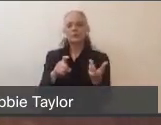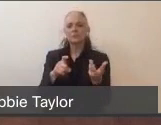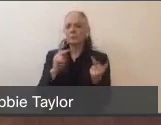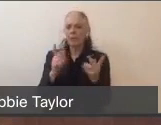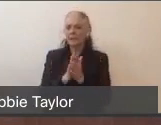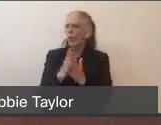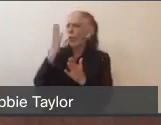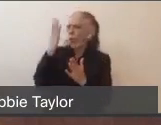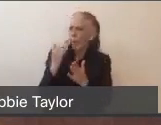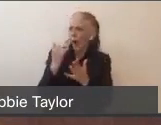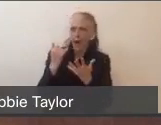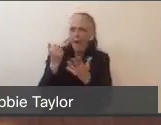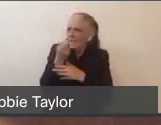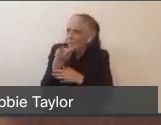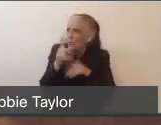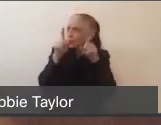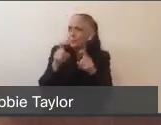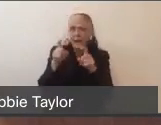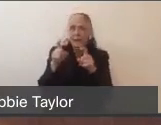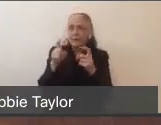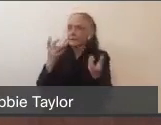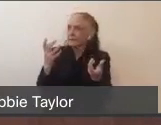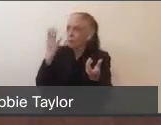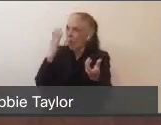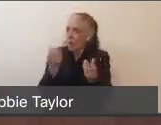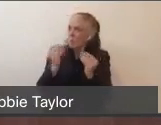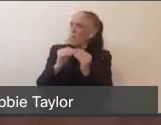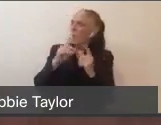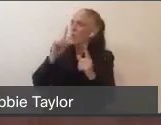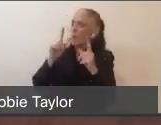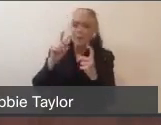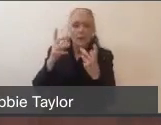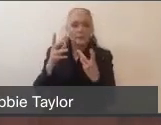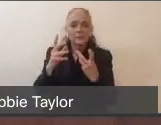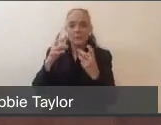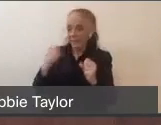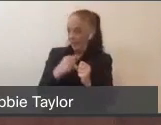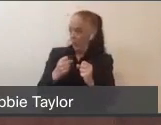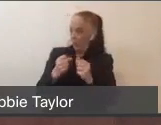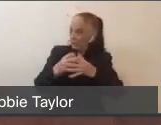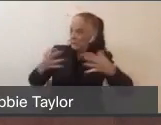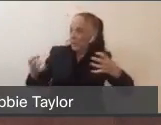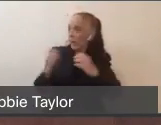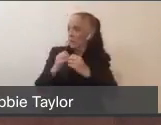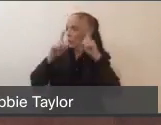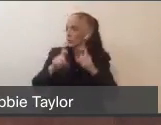Are there barriers in place which we can expand testing? Will there be testing available for everyone